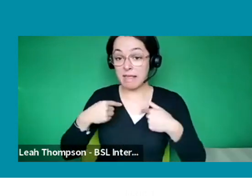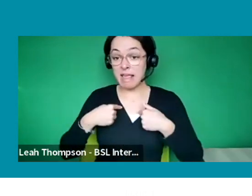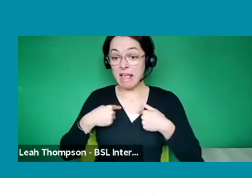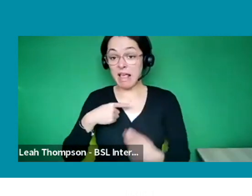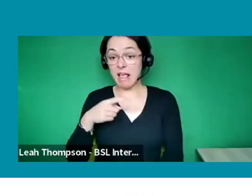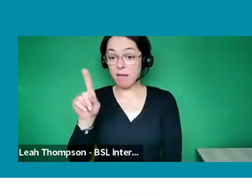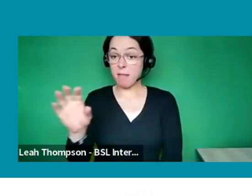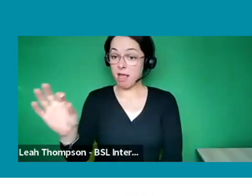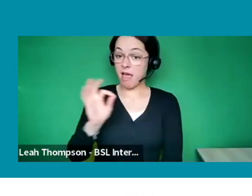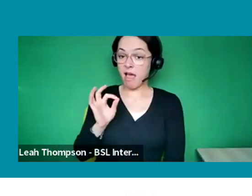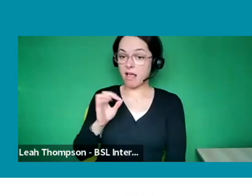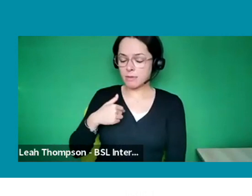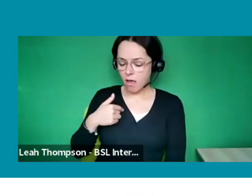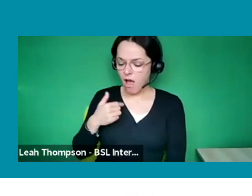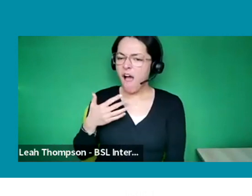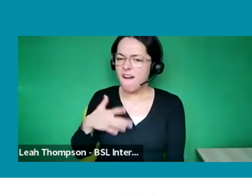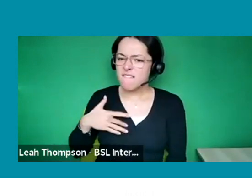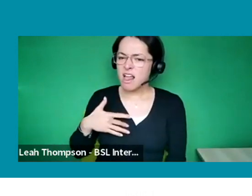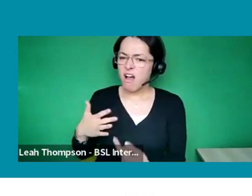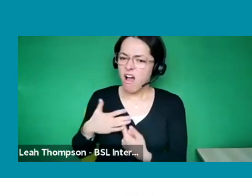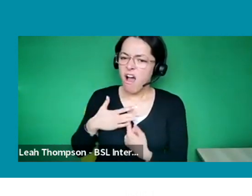oh my god, that person's asked me a question, I've not replied.